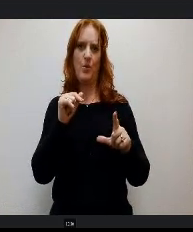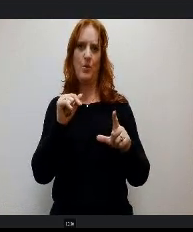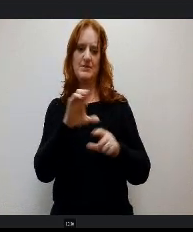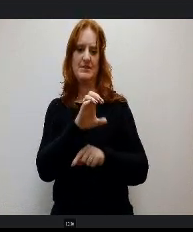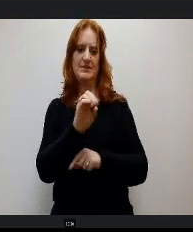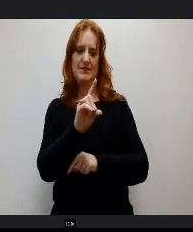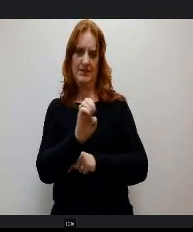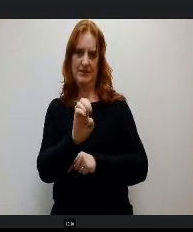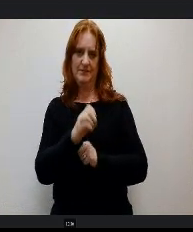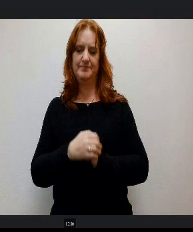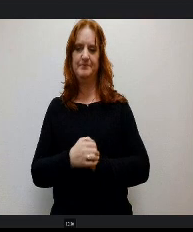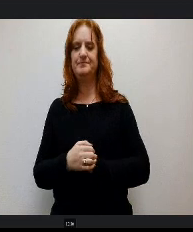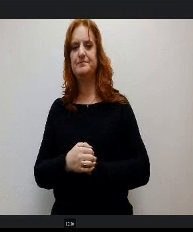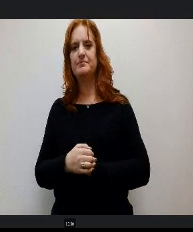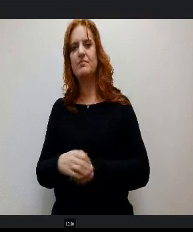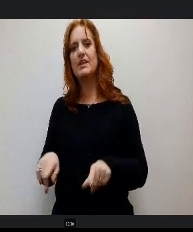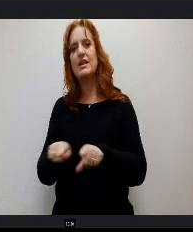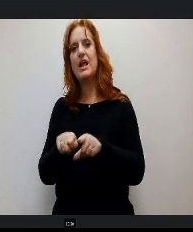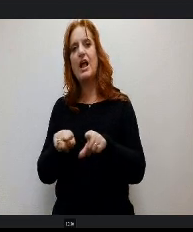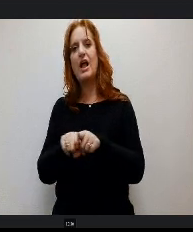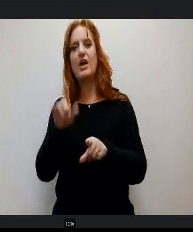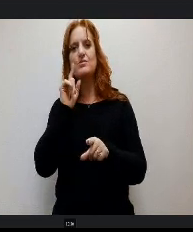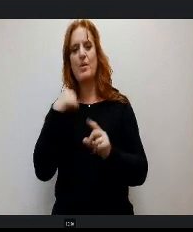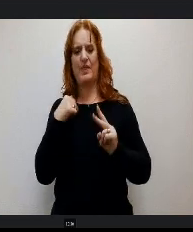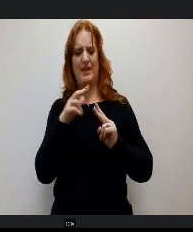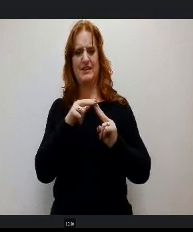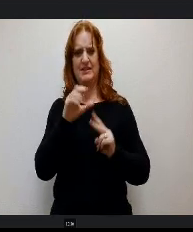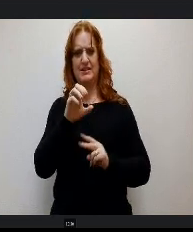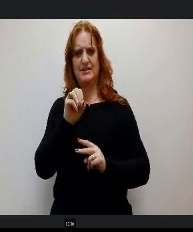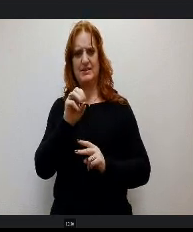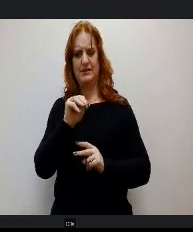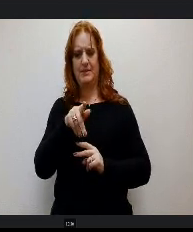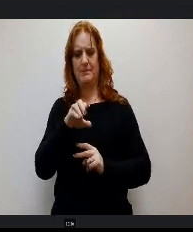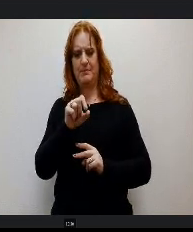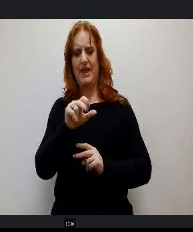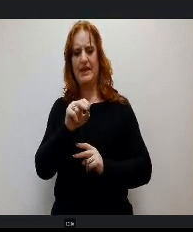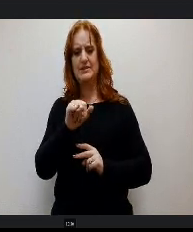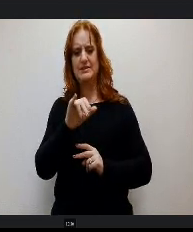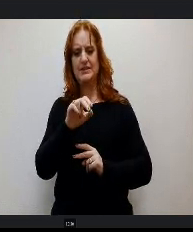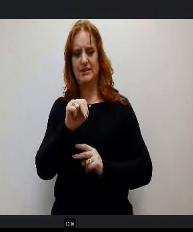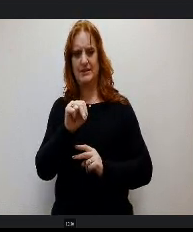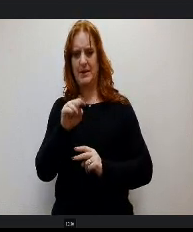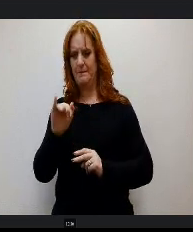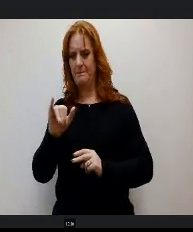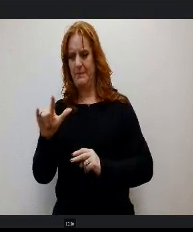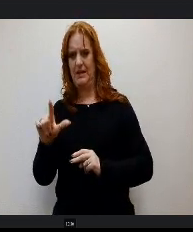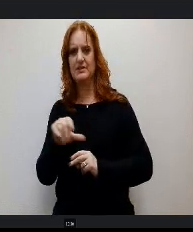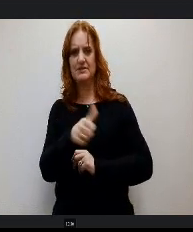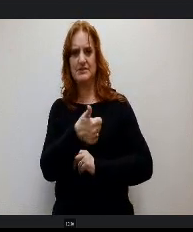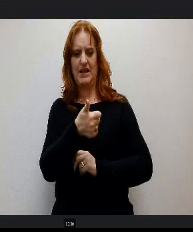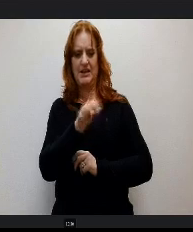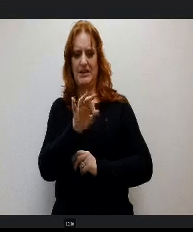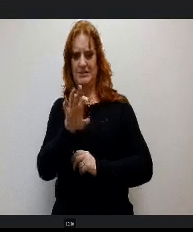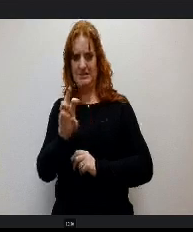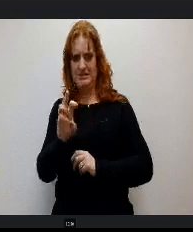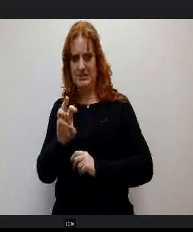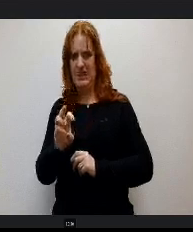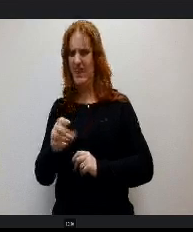n. There's also a companion bill that which is 1090 and that is. Pretty much seeks to accomplish the same thing for school